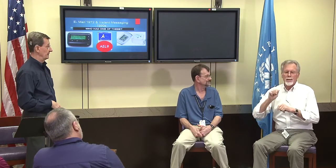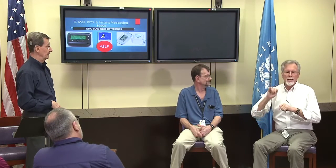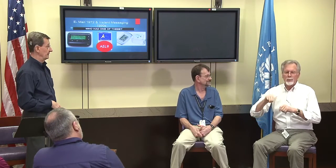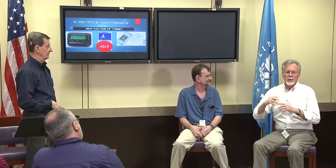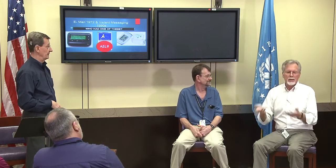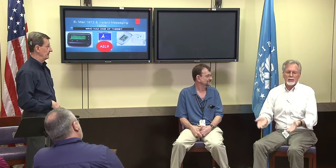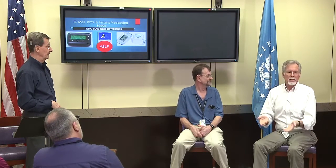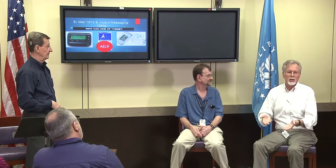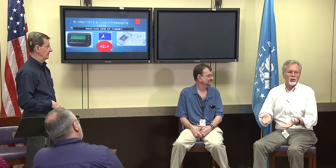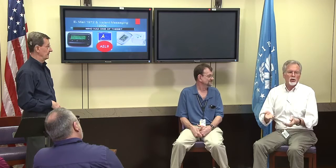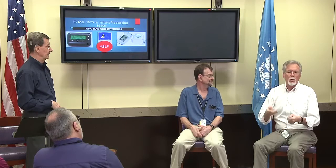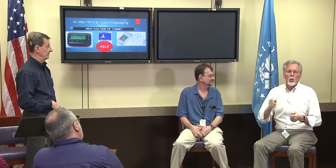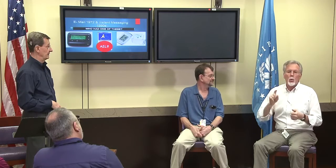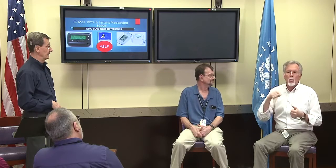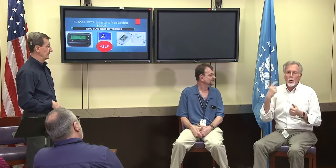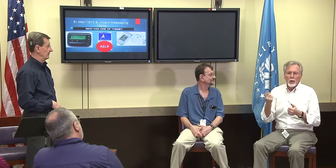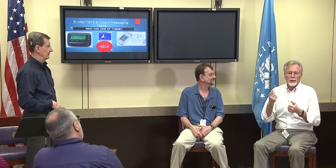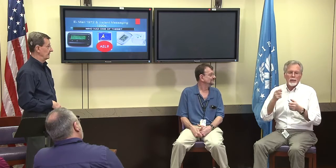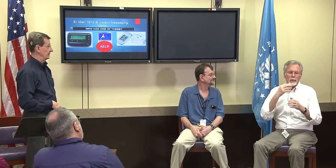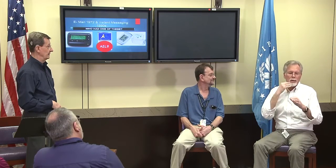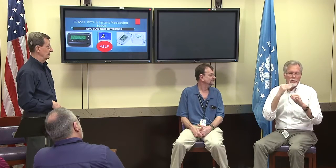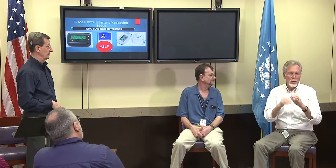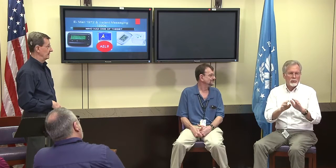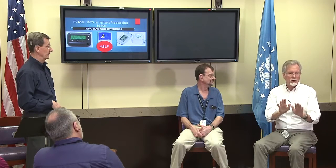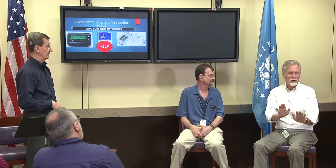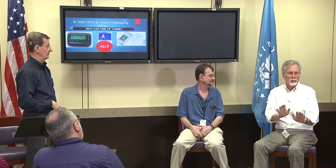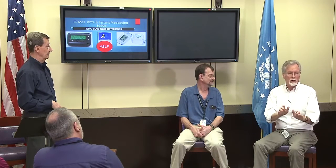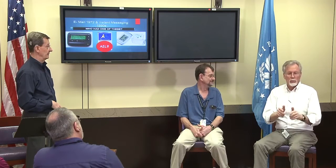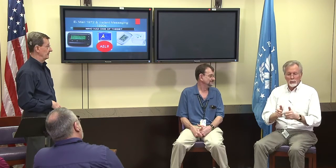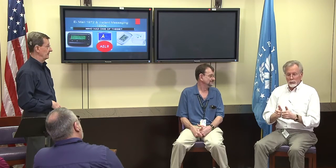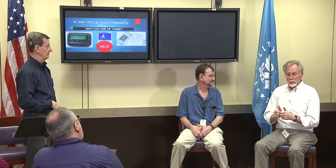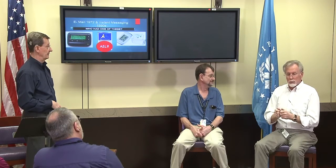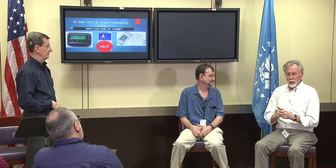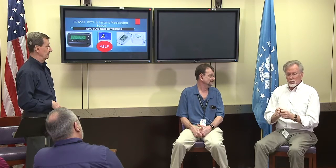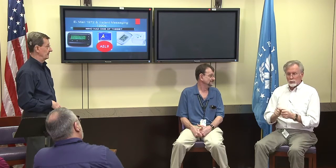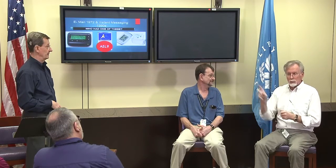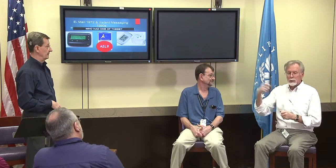So we couldn't use AIM here internally, just email.